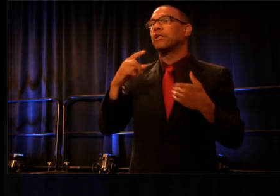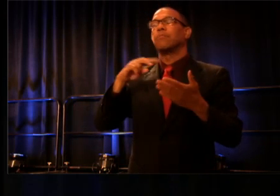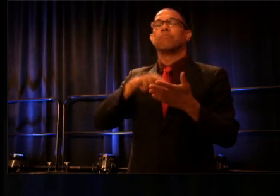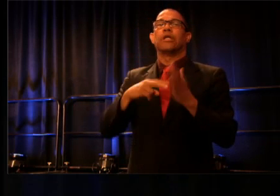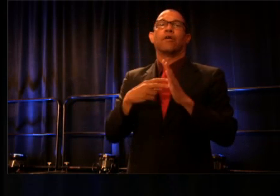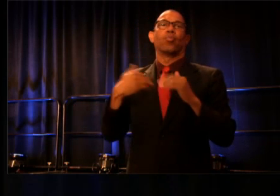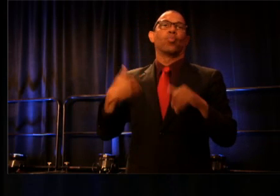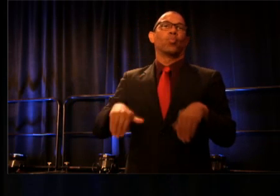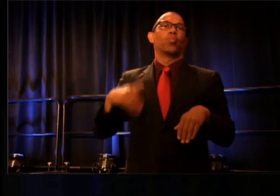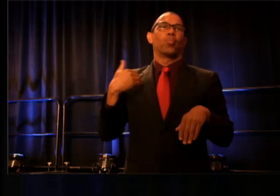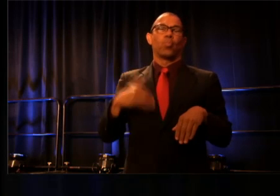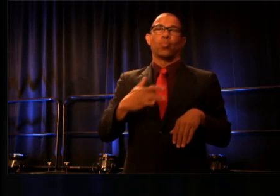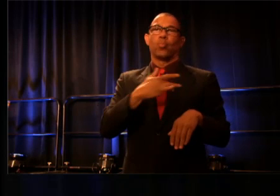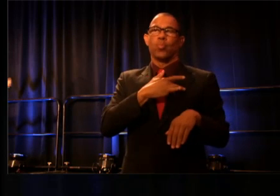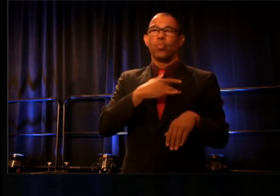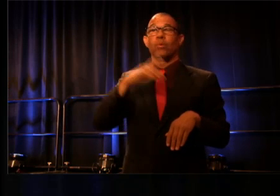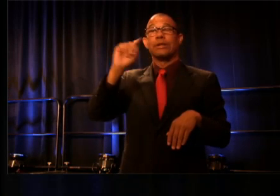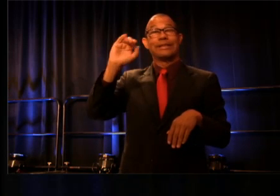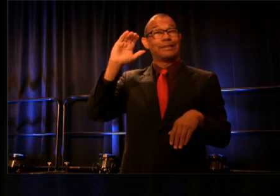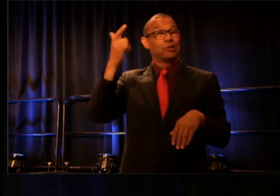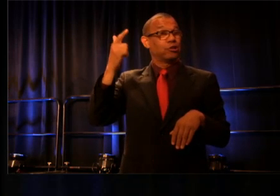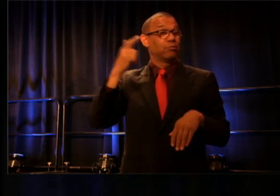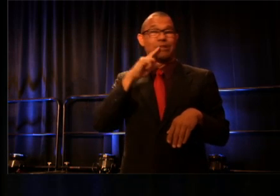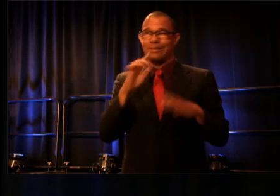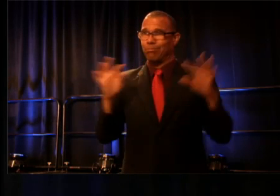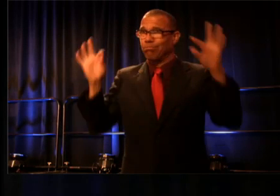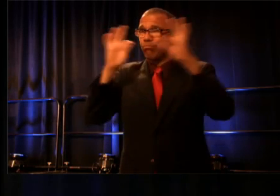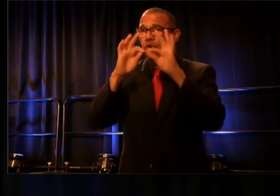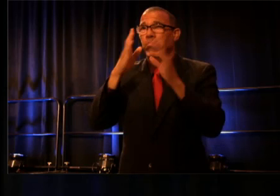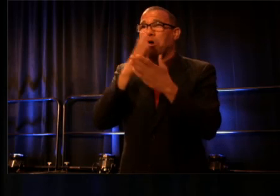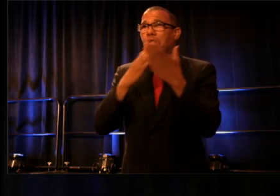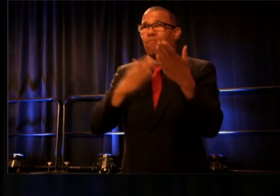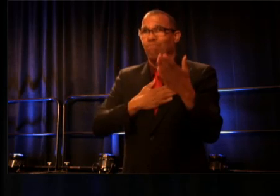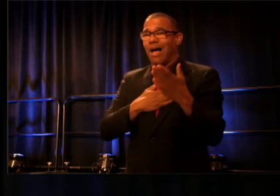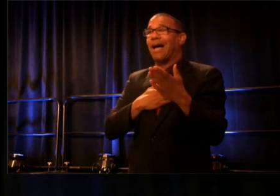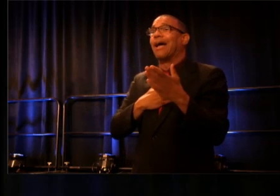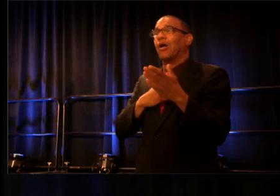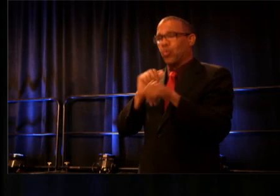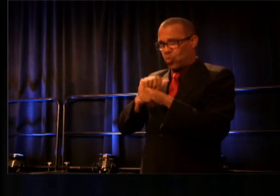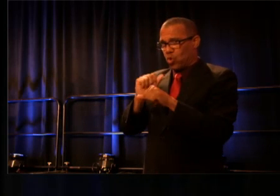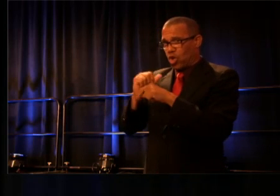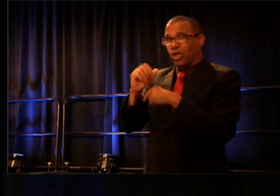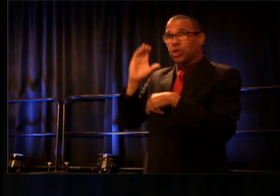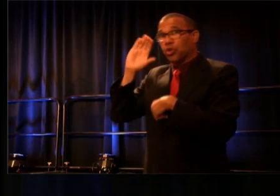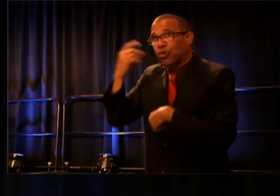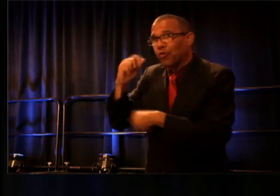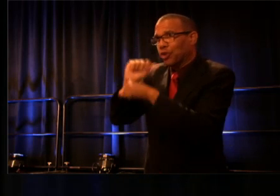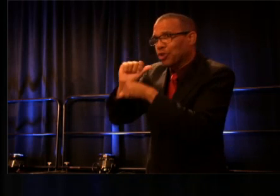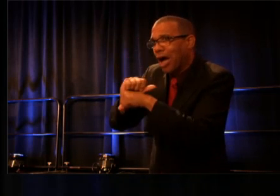And TCG has been such a big part of my path from searching for jobs and my paper copy of Art Search